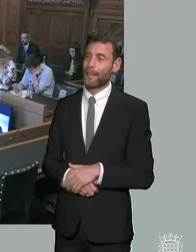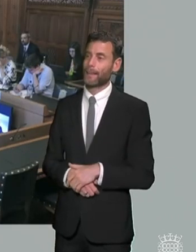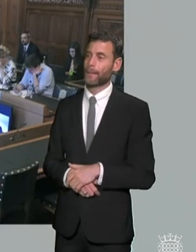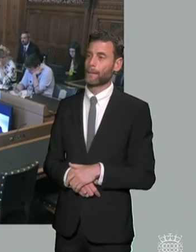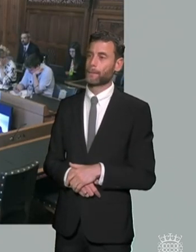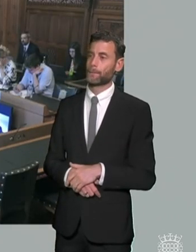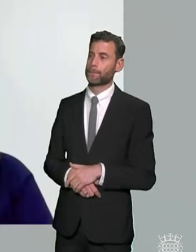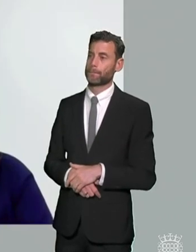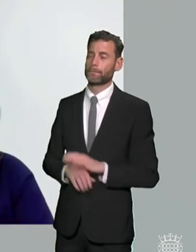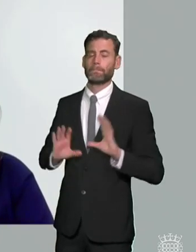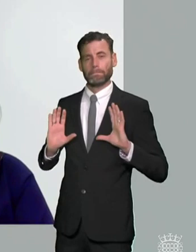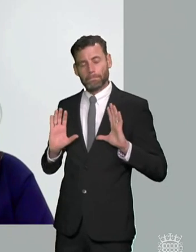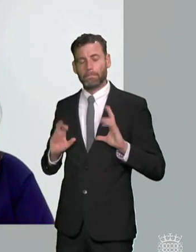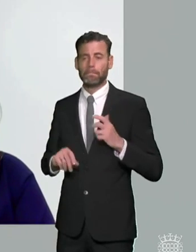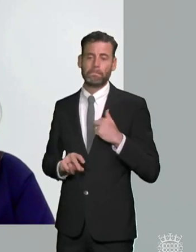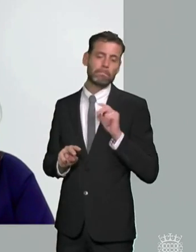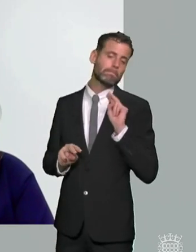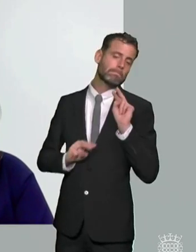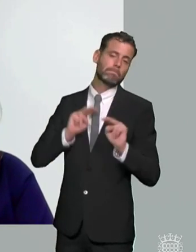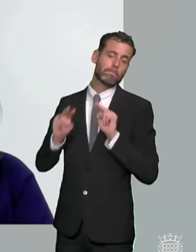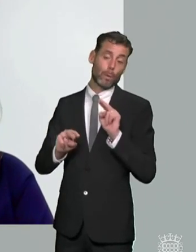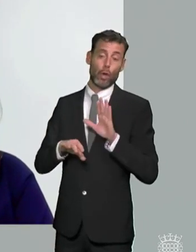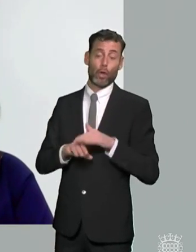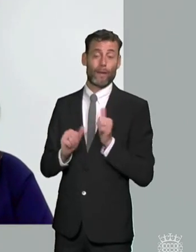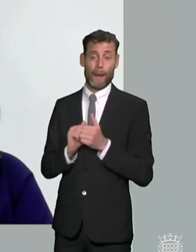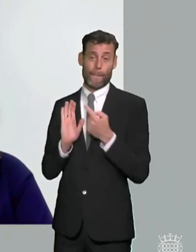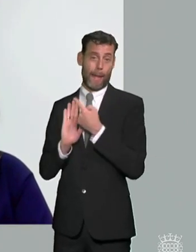would add is that i think what the green paper fails to do is address any of the issues around